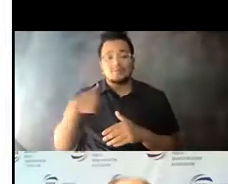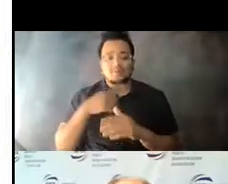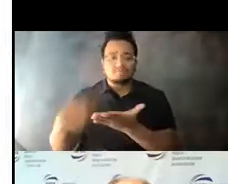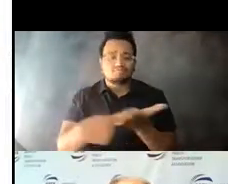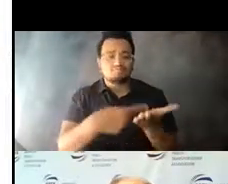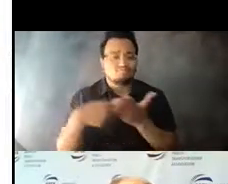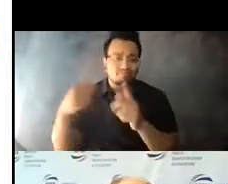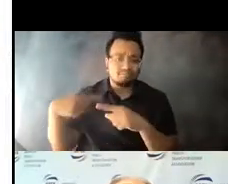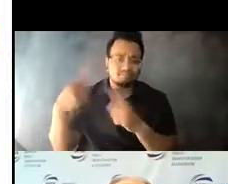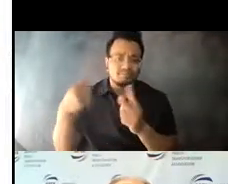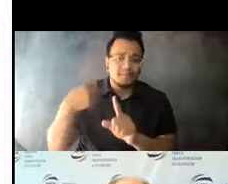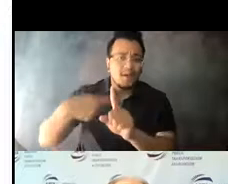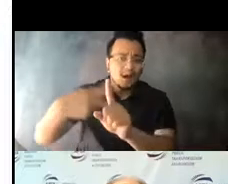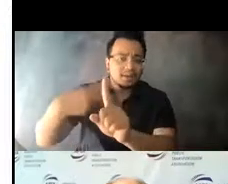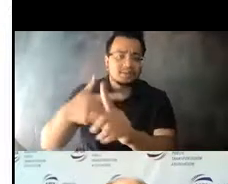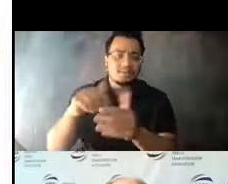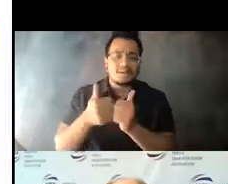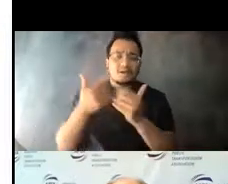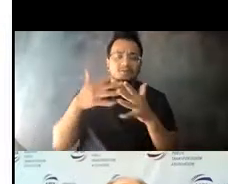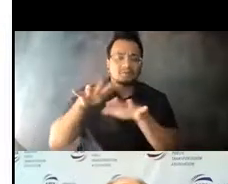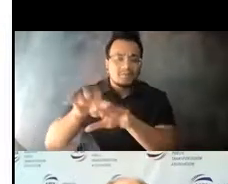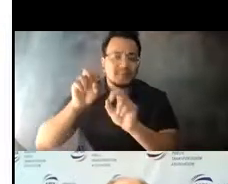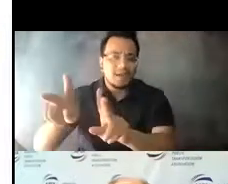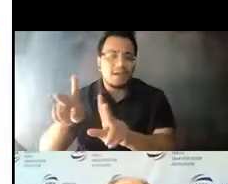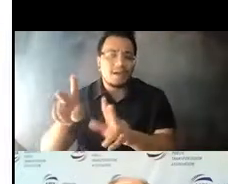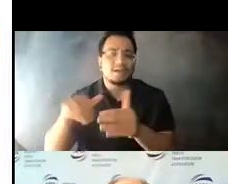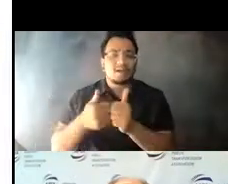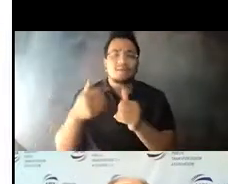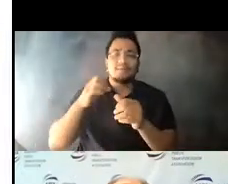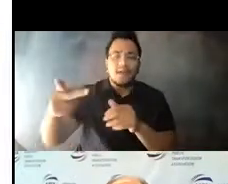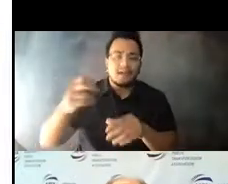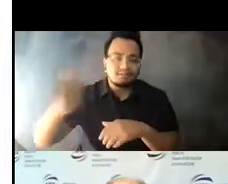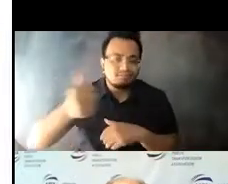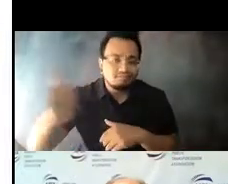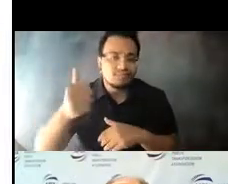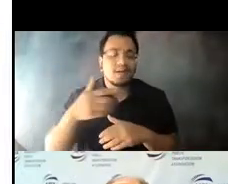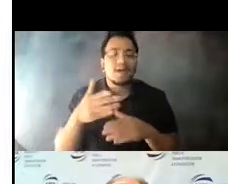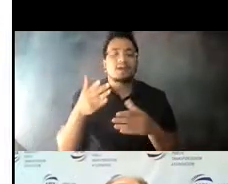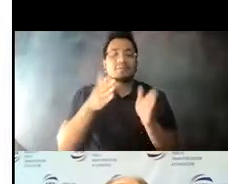14:11:23 months regarding the return of ridership and post-pandemic planning and approaches for the industry.